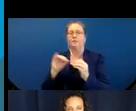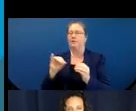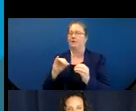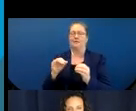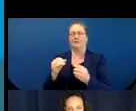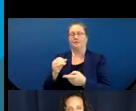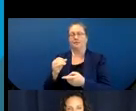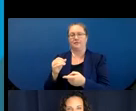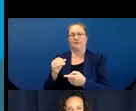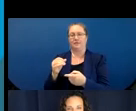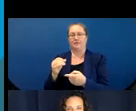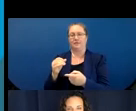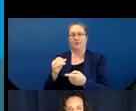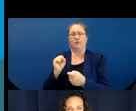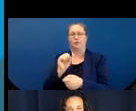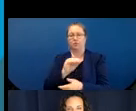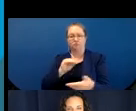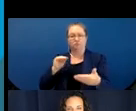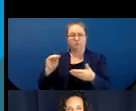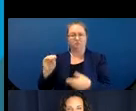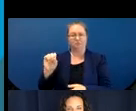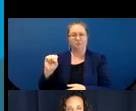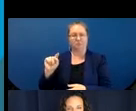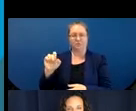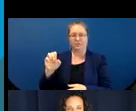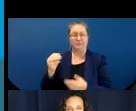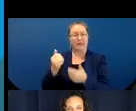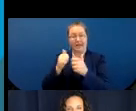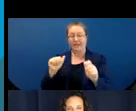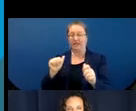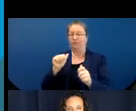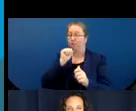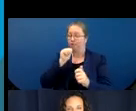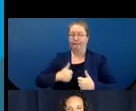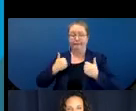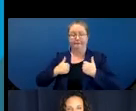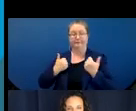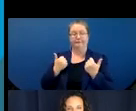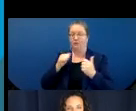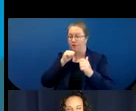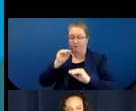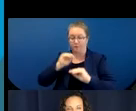stem, so you can just put in anything that's inanimate in terms of the classificatory stems.